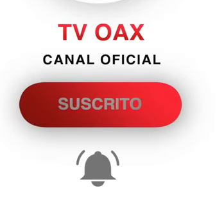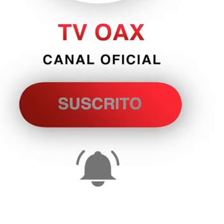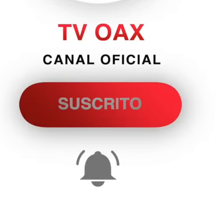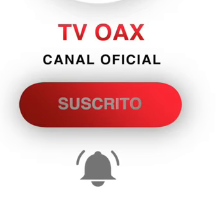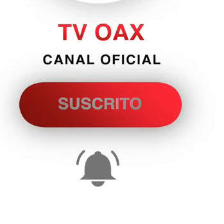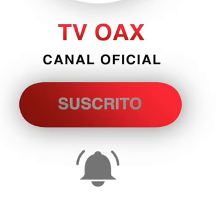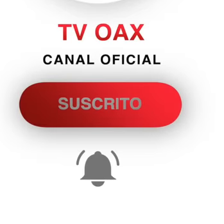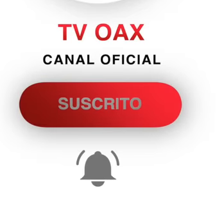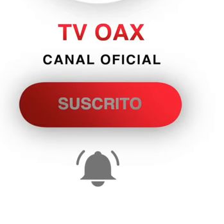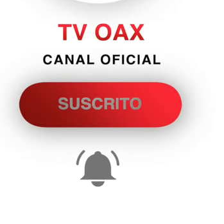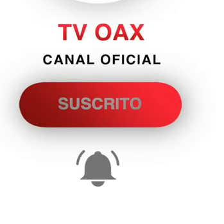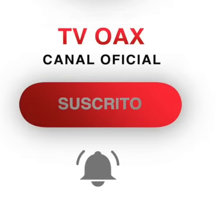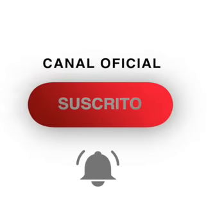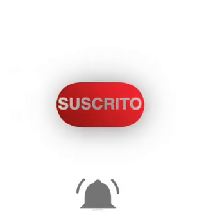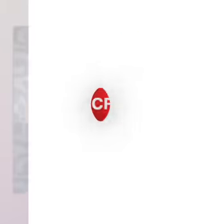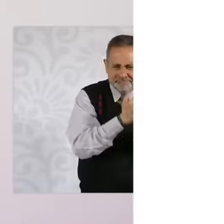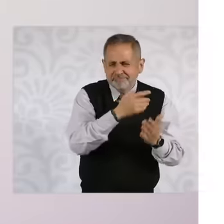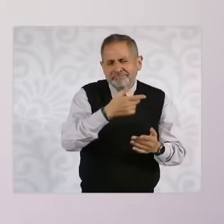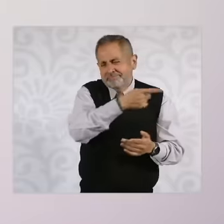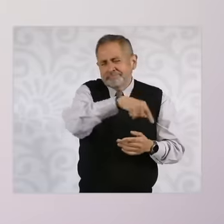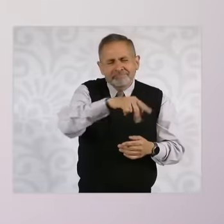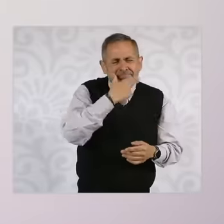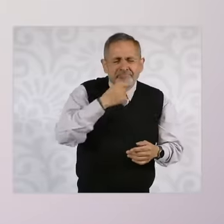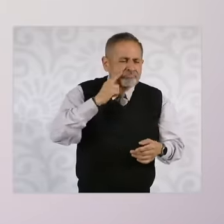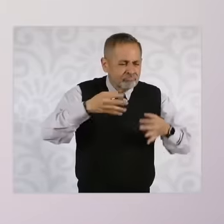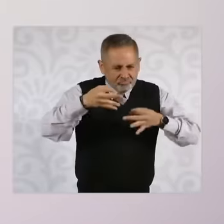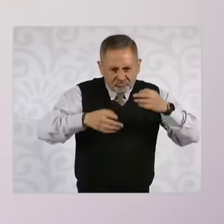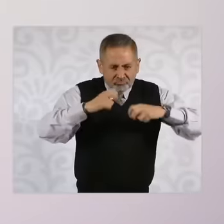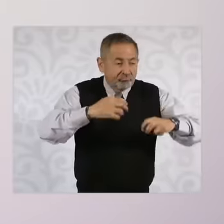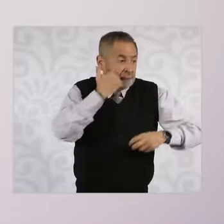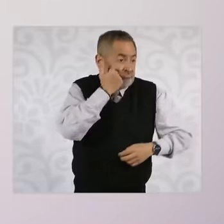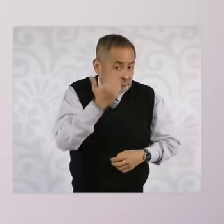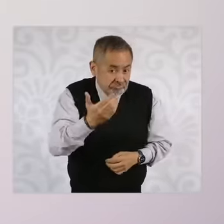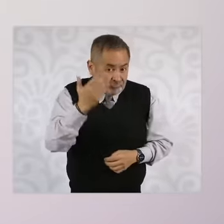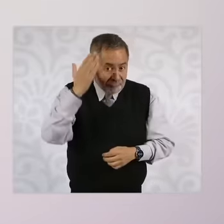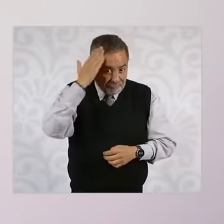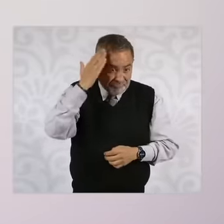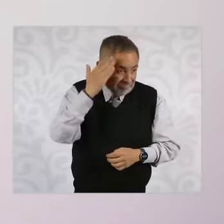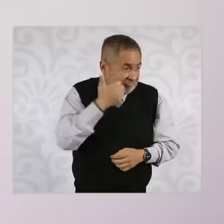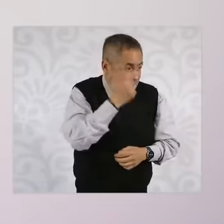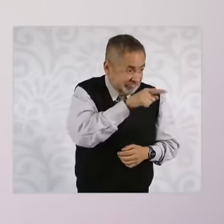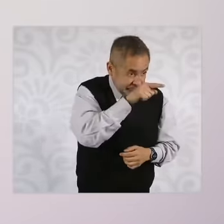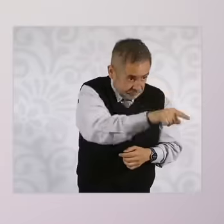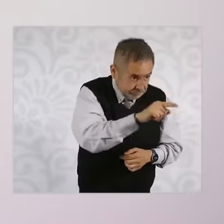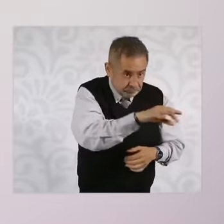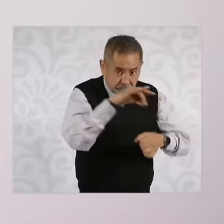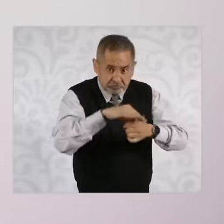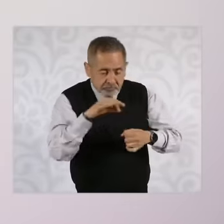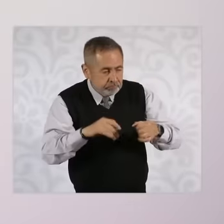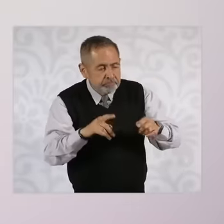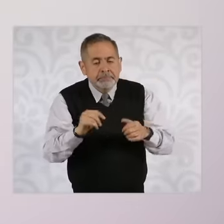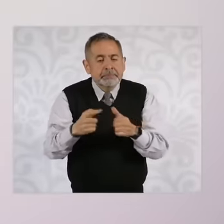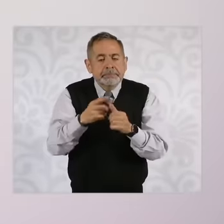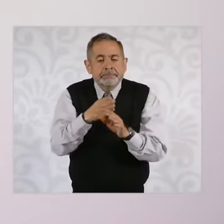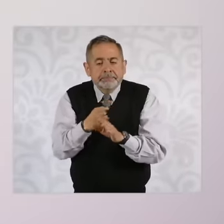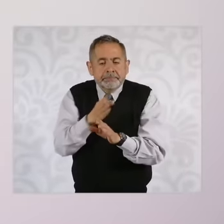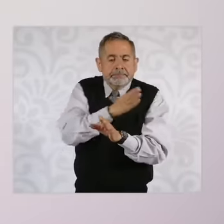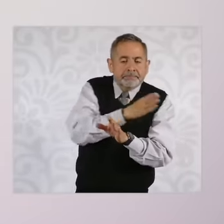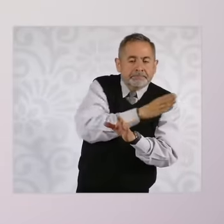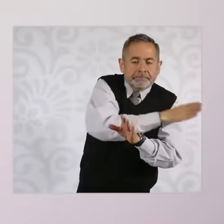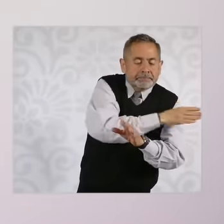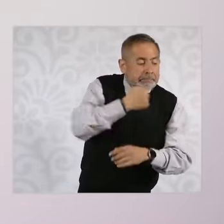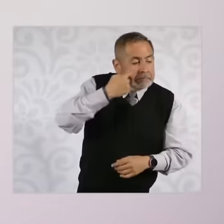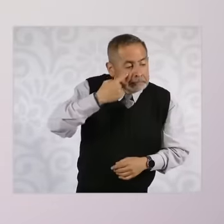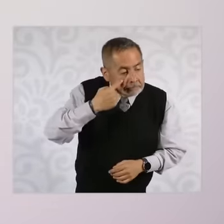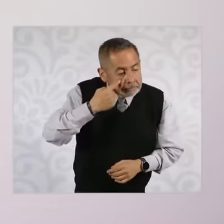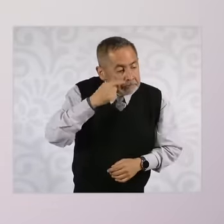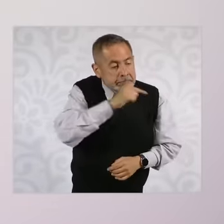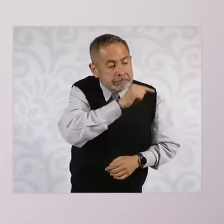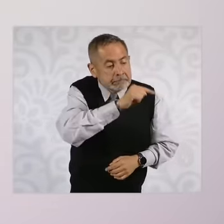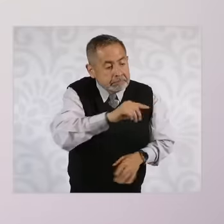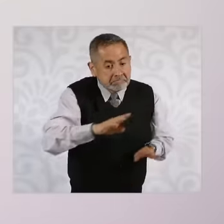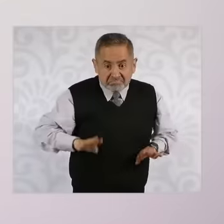magistrates ministers ministers they have to have a history of having worked in related areas